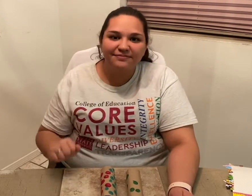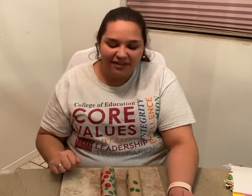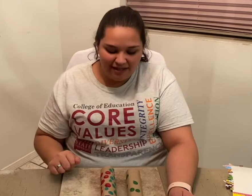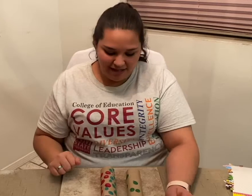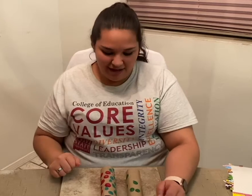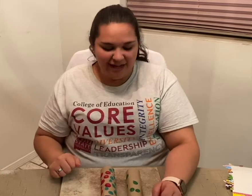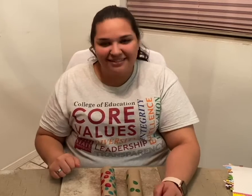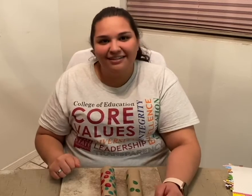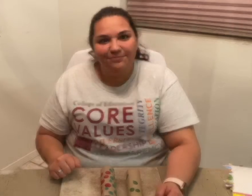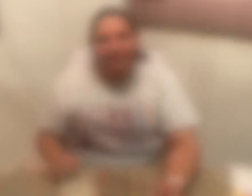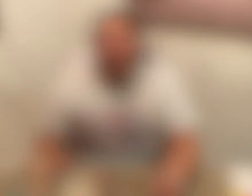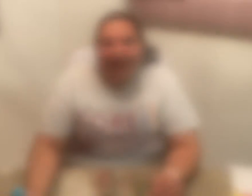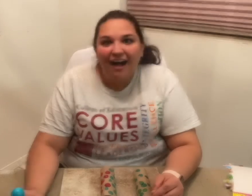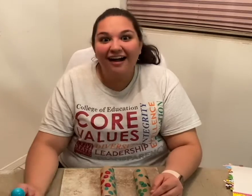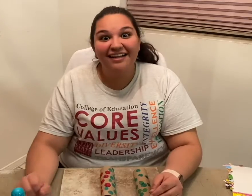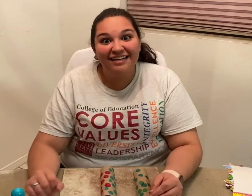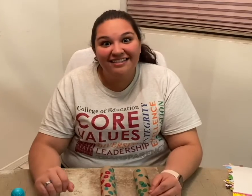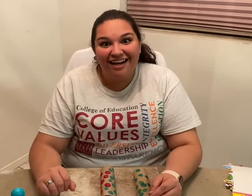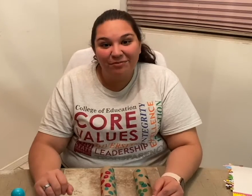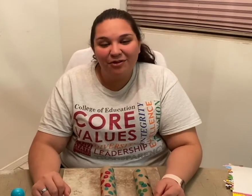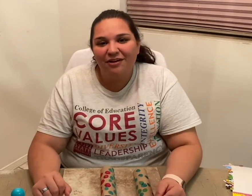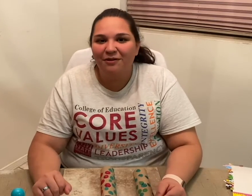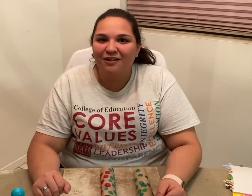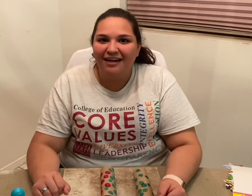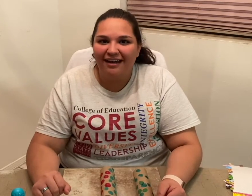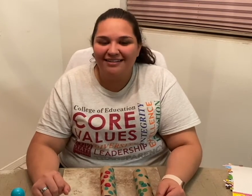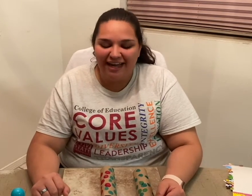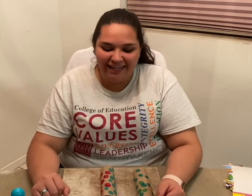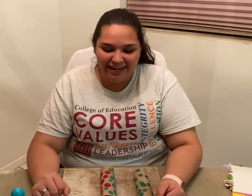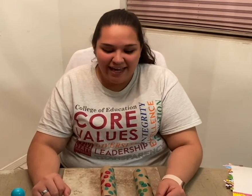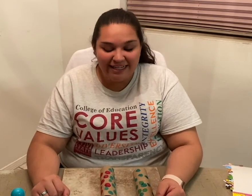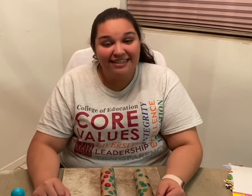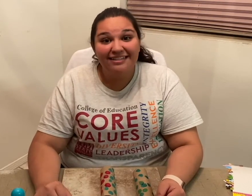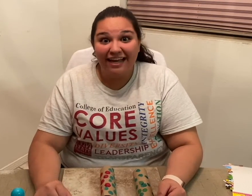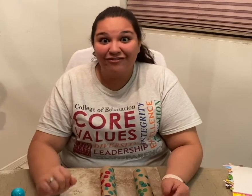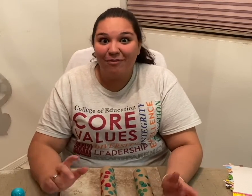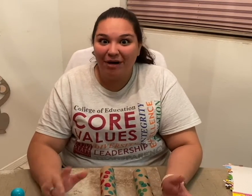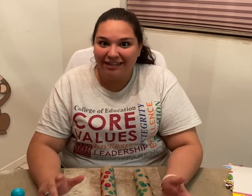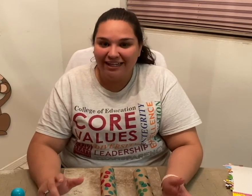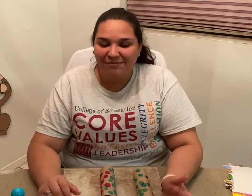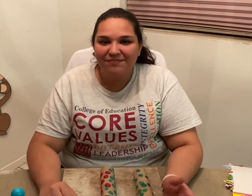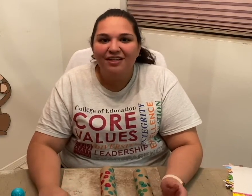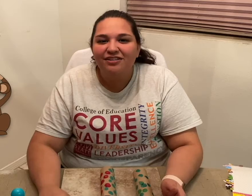Awesome! Our next animal that we will learn how to sign is the sign for "monkey". So,